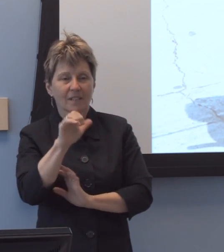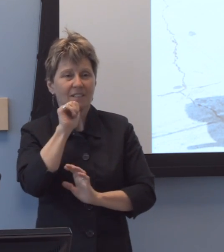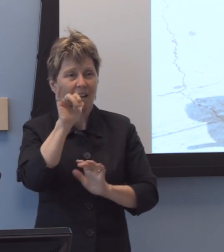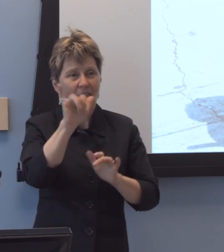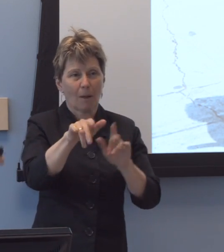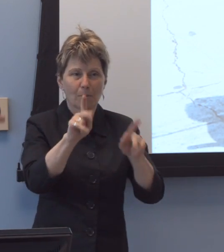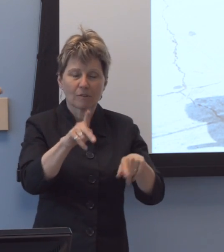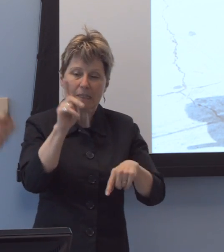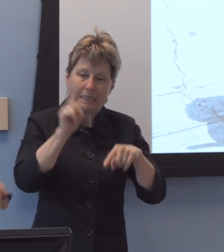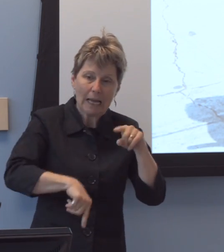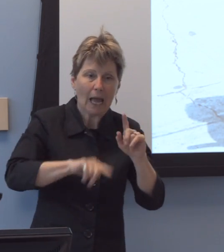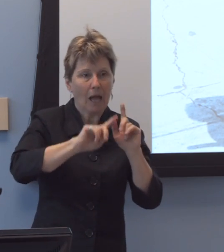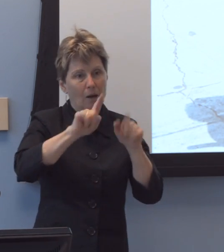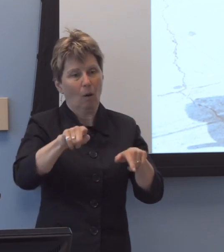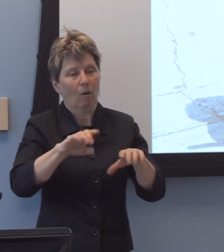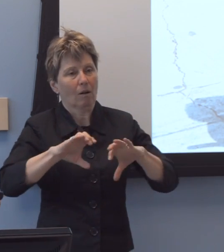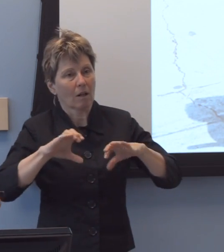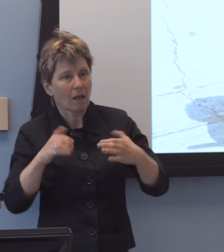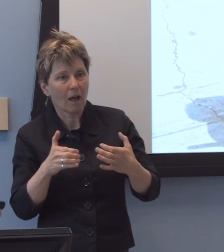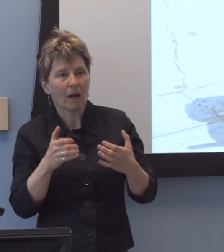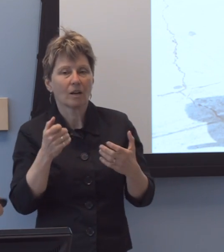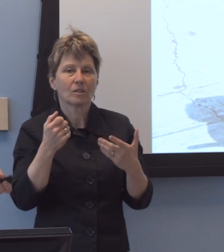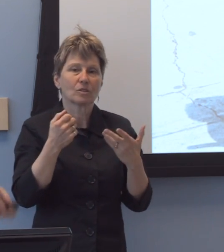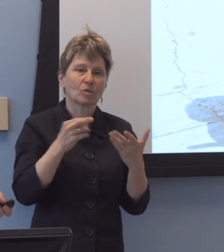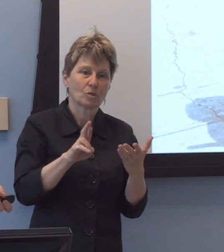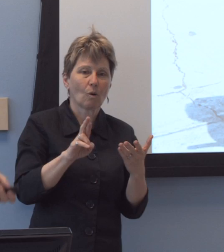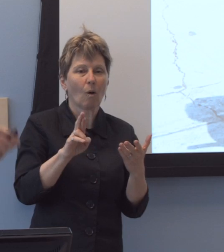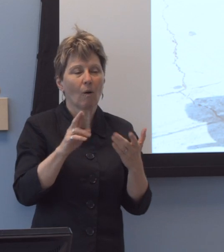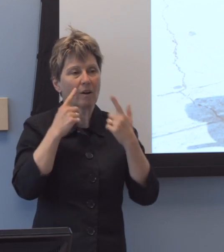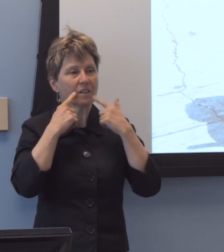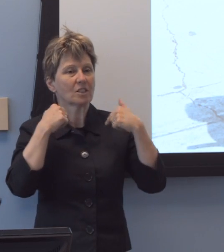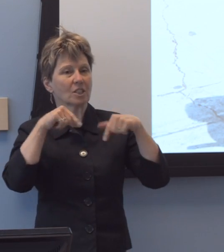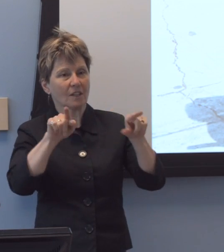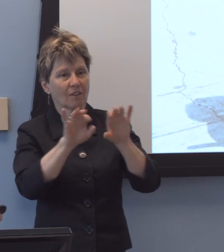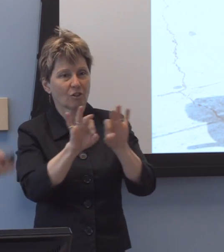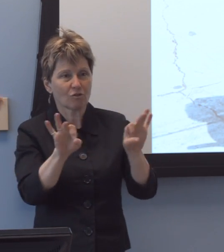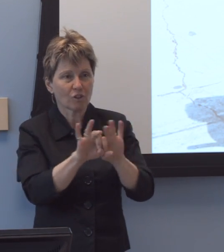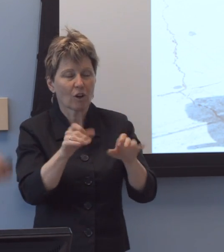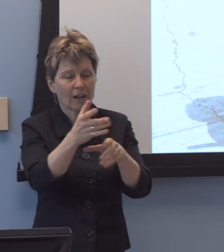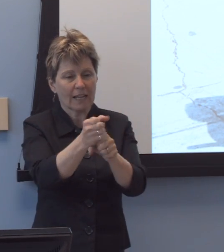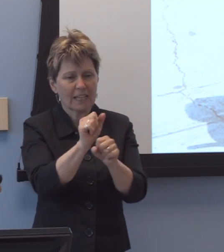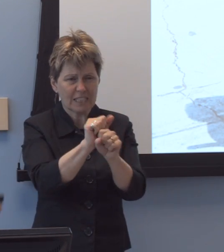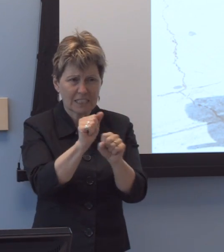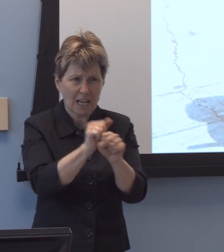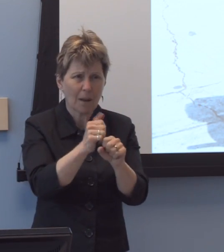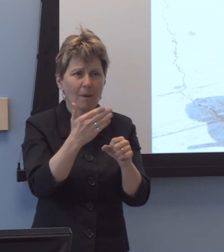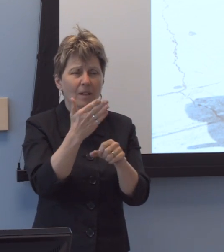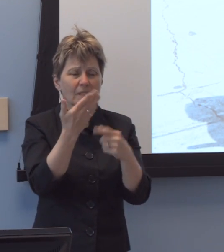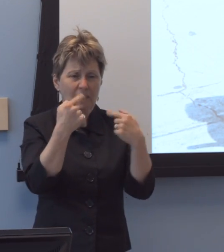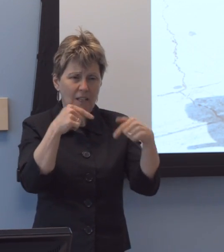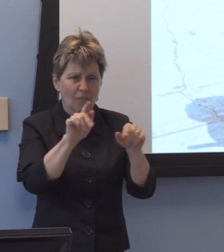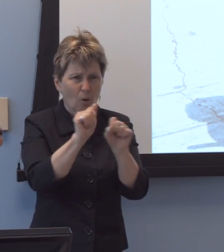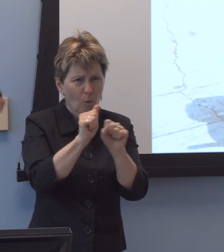or pursuing a-a-a-and, uh, achieving a degree or getting a job and working successfully in a long-term career,